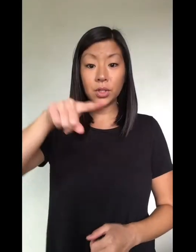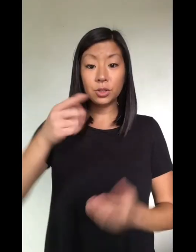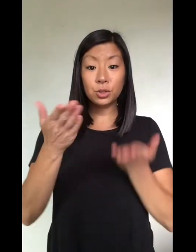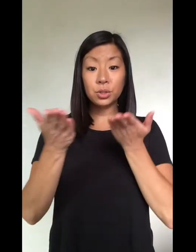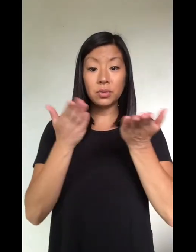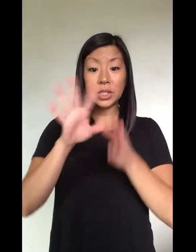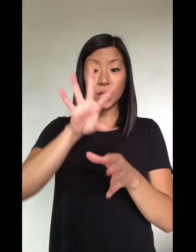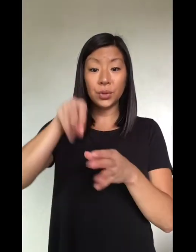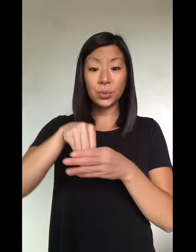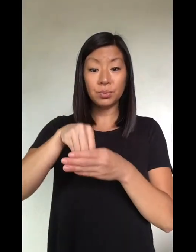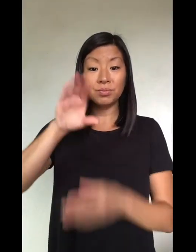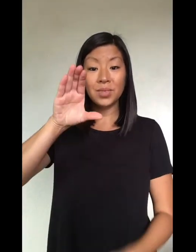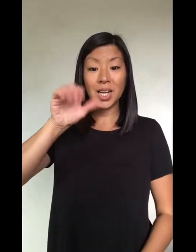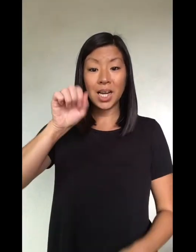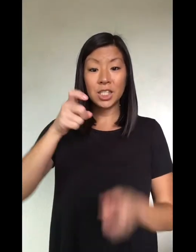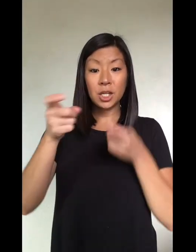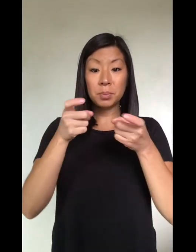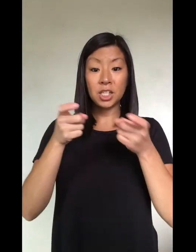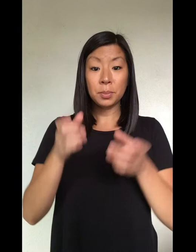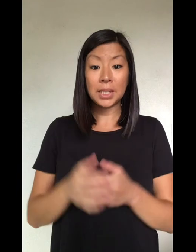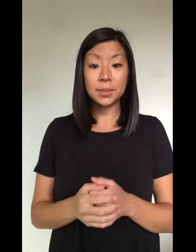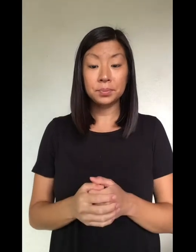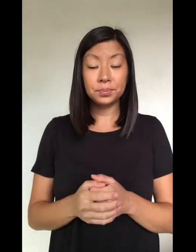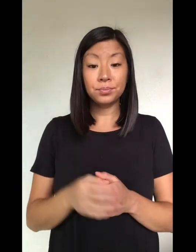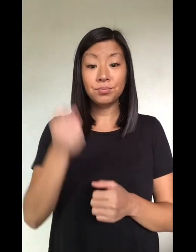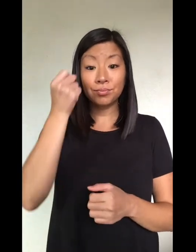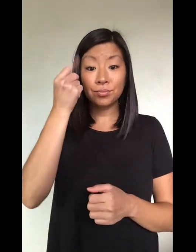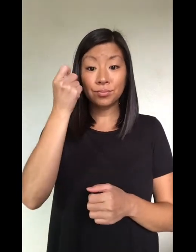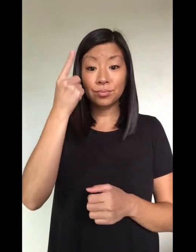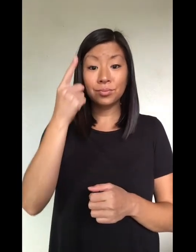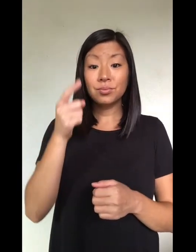These services include case management